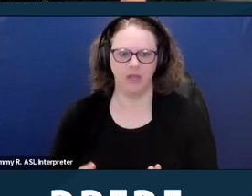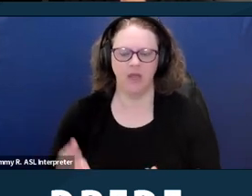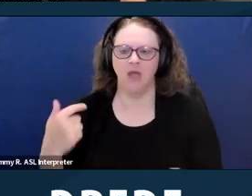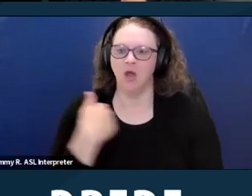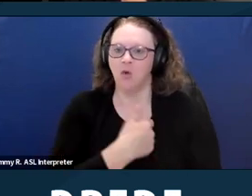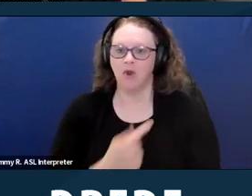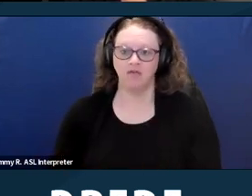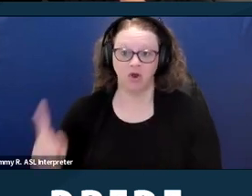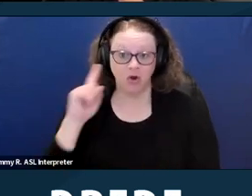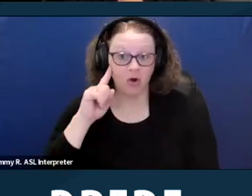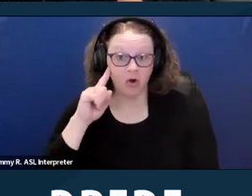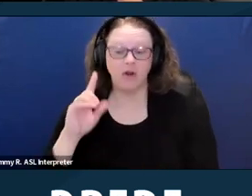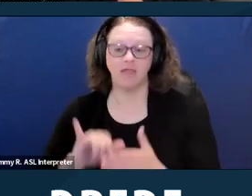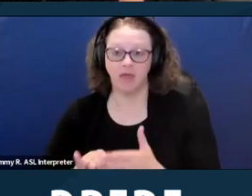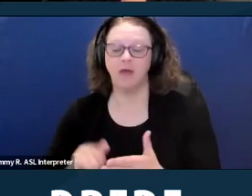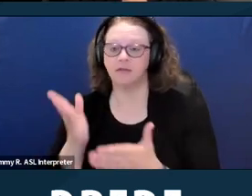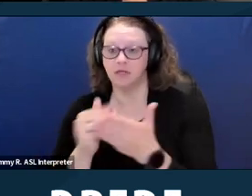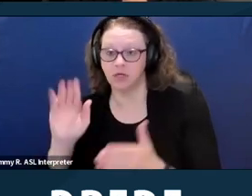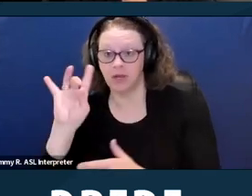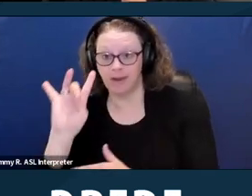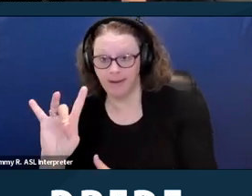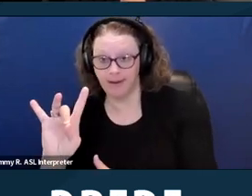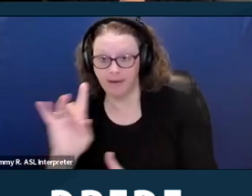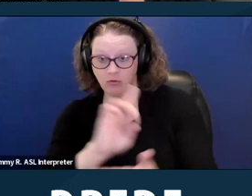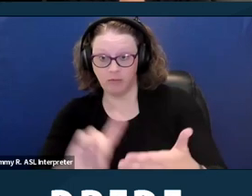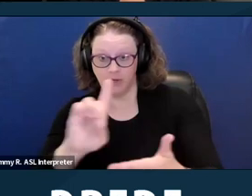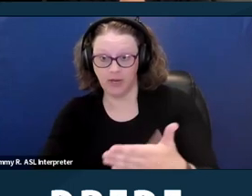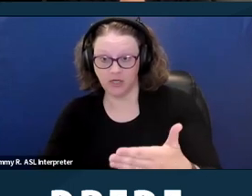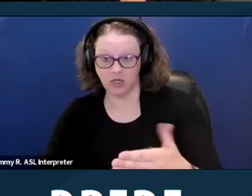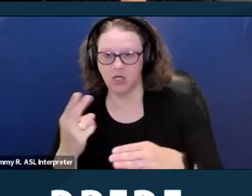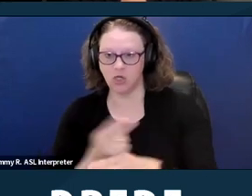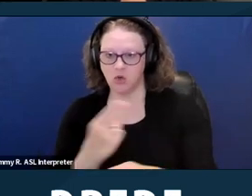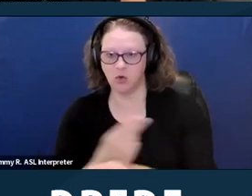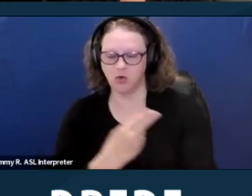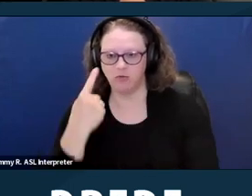or other types of discrimination. Because Section Eight is disproportionately used by people